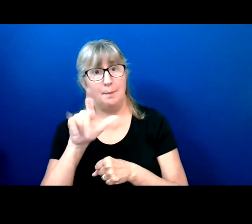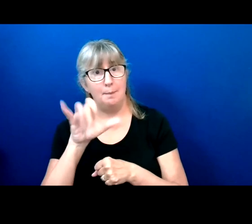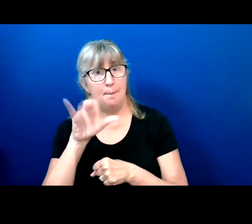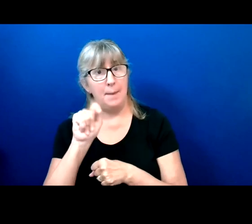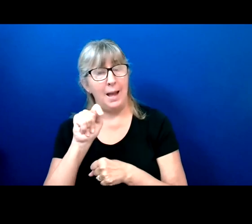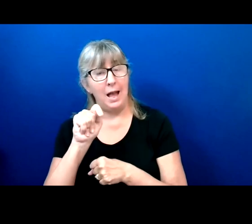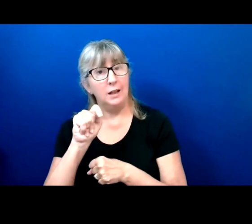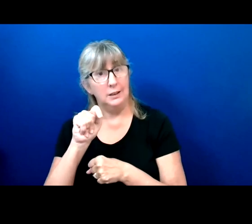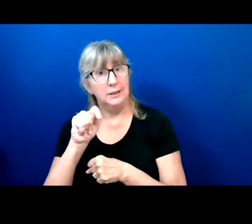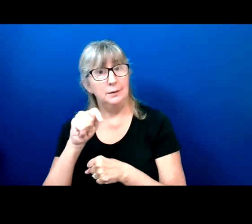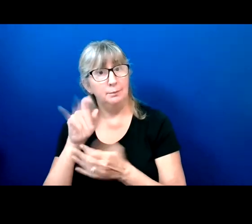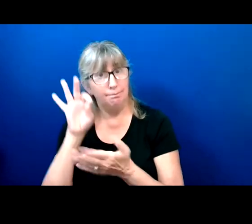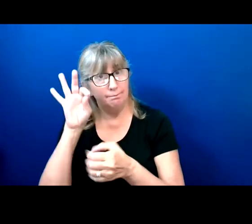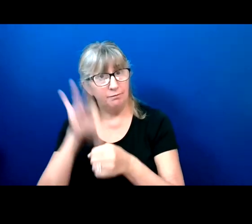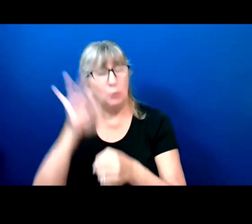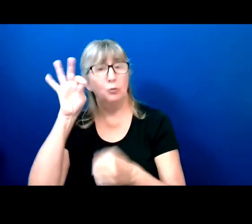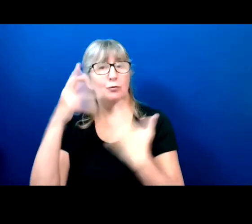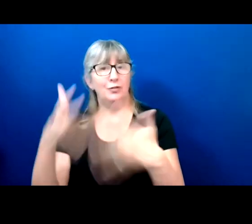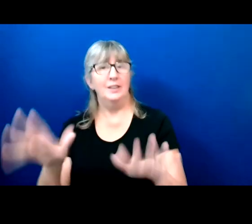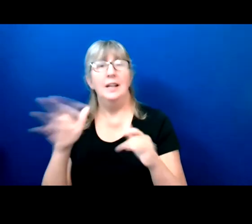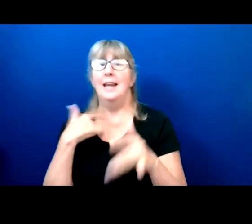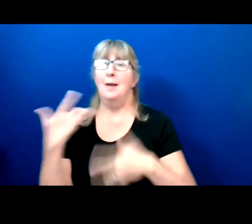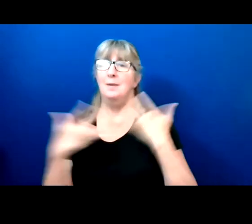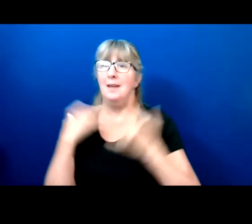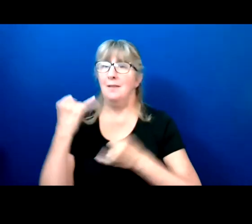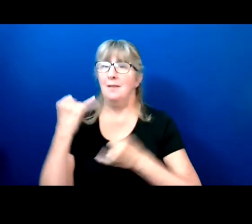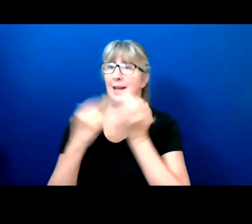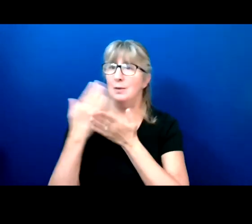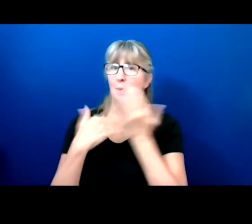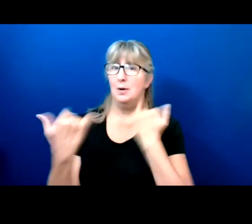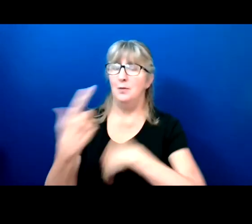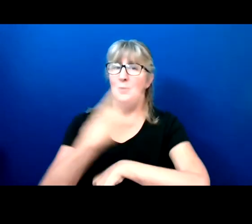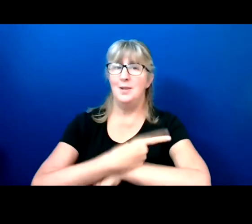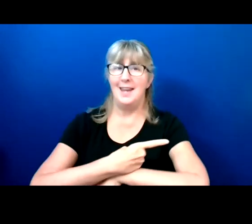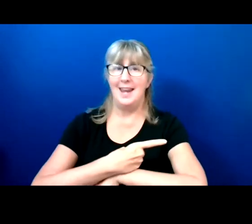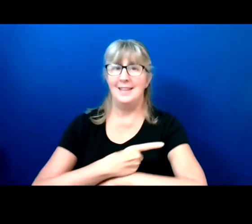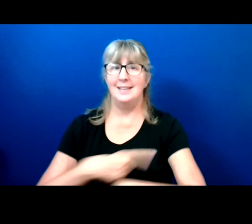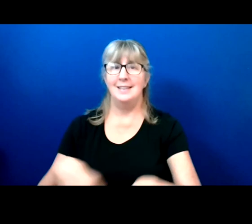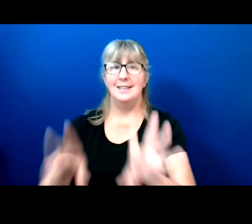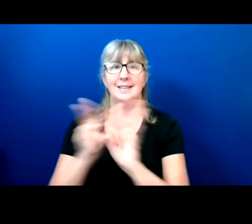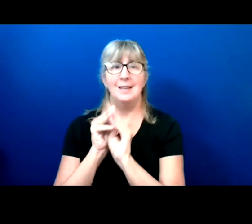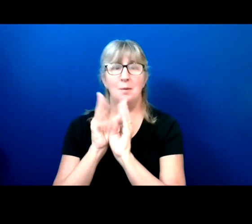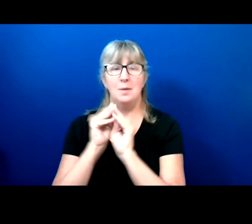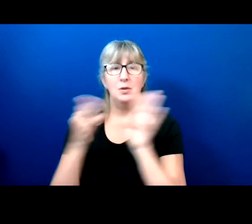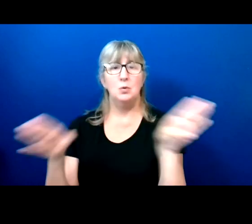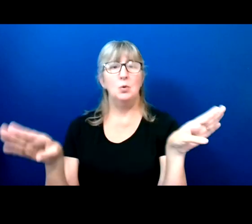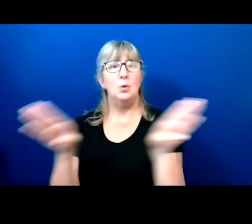And then I'm really excited for this last part of today's Summit to close out our Disability